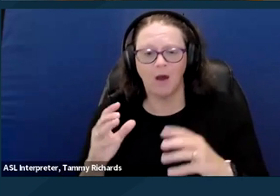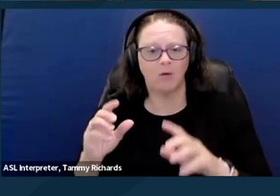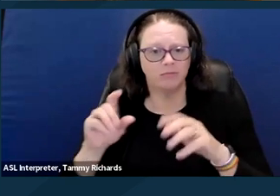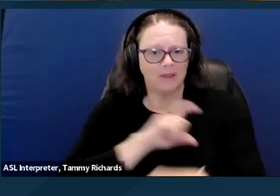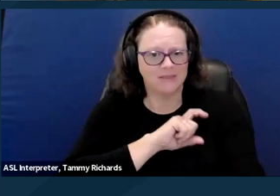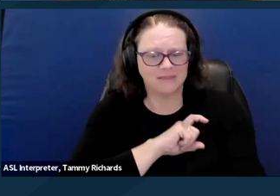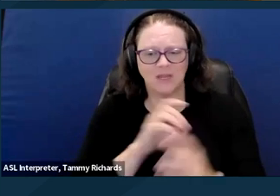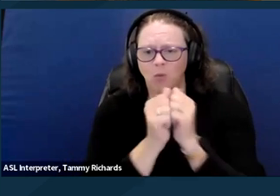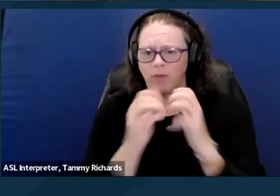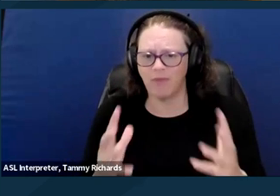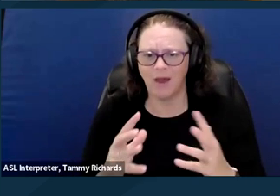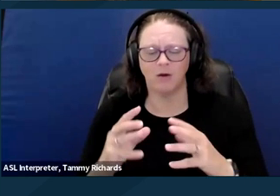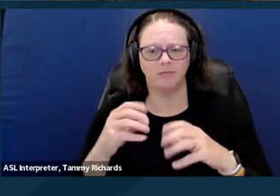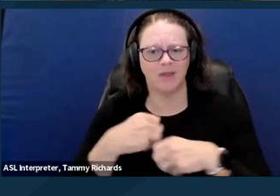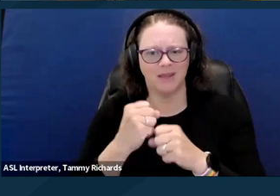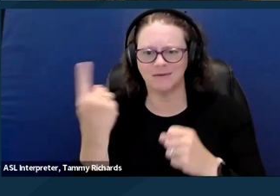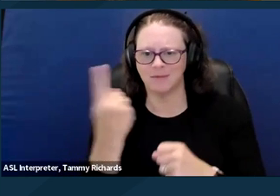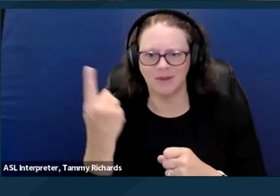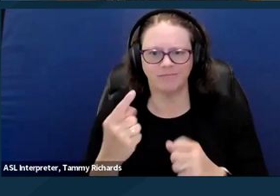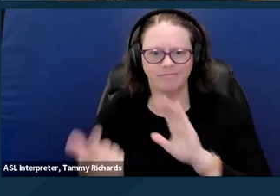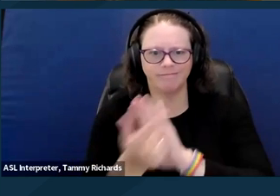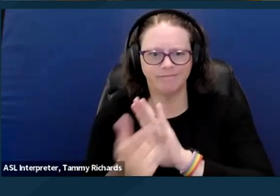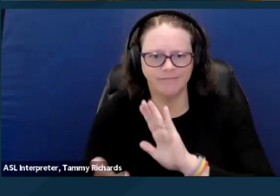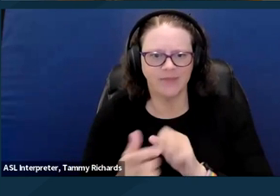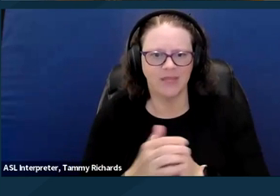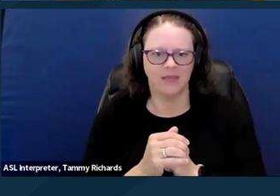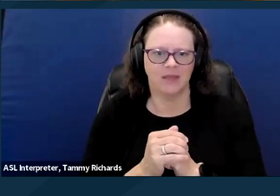and dismantle ableism, as I mentioned earlier in the human rights slide,